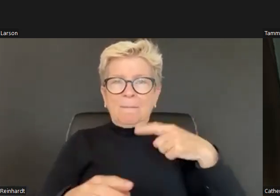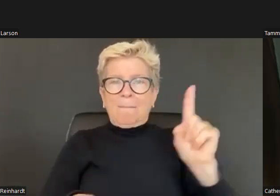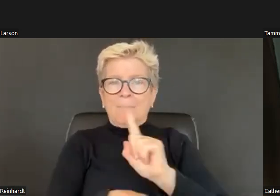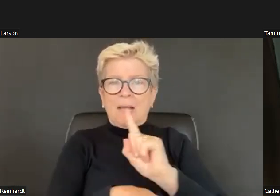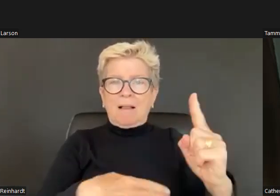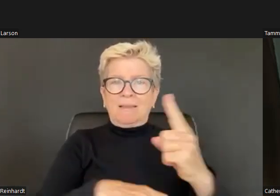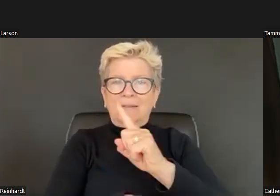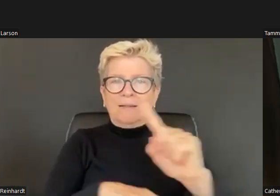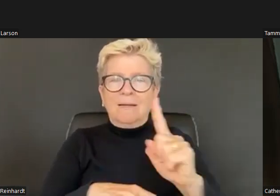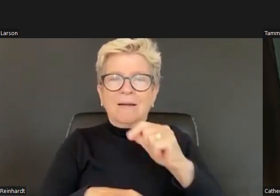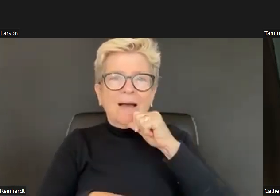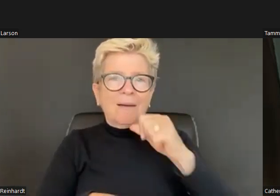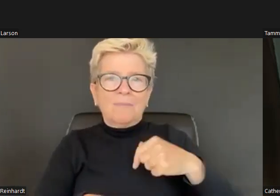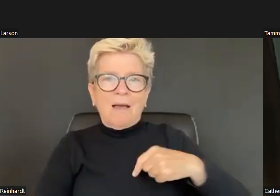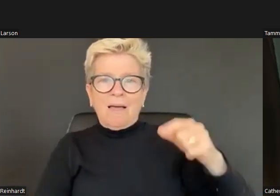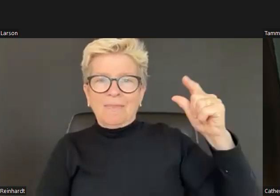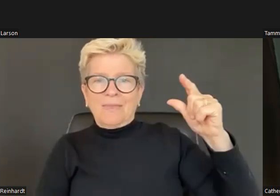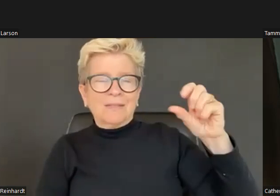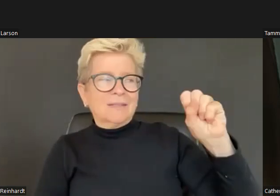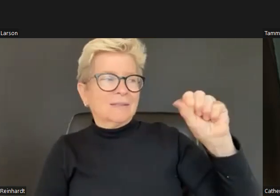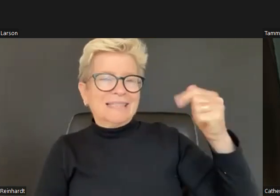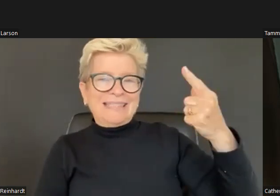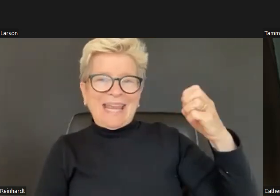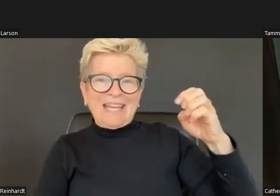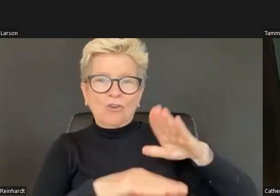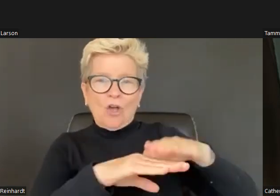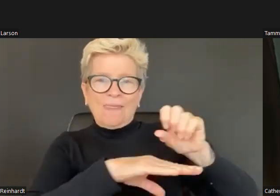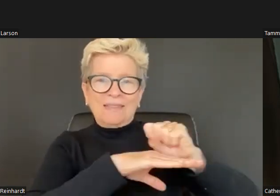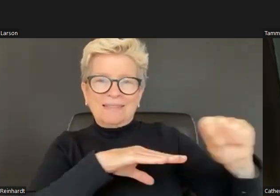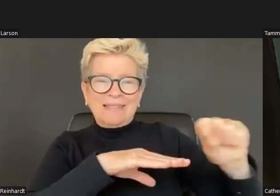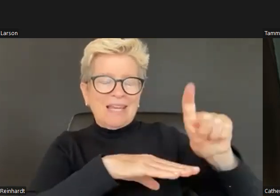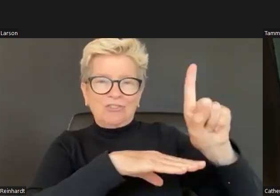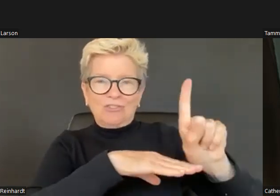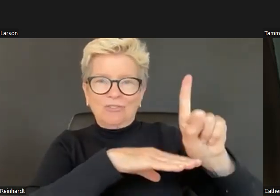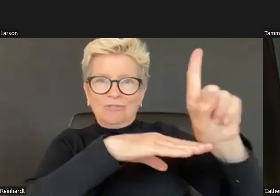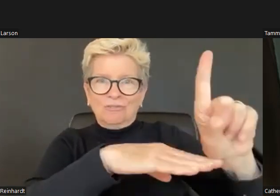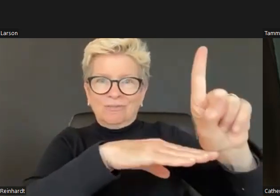Chairs, no chairs, depends on my intention. Is my intention to play common ground where we are seen how our differences in our similarities are in the room.